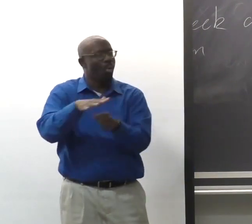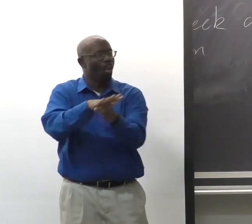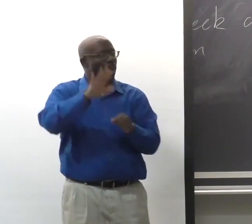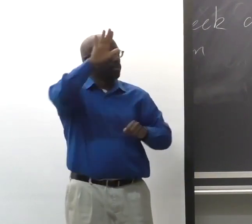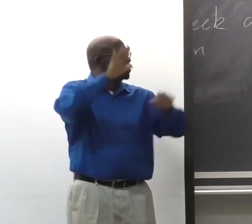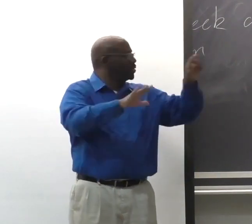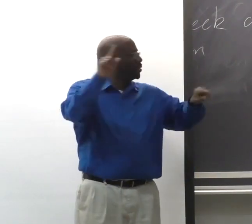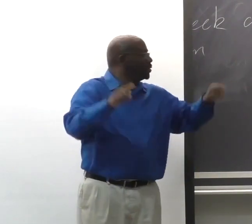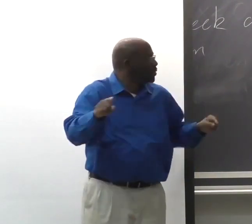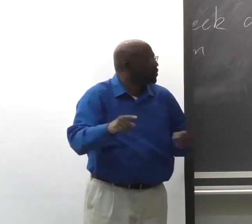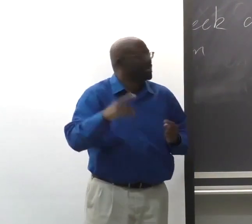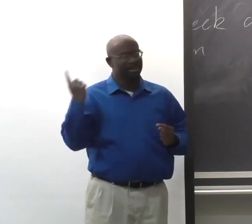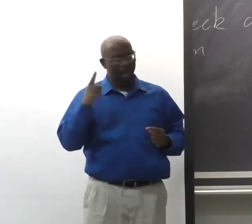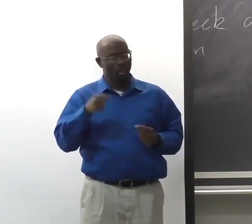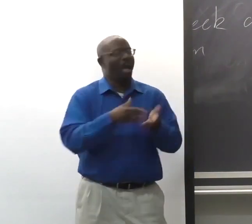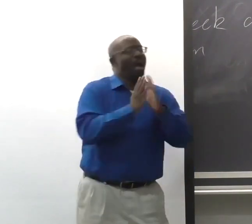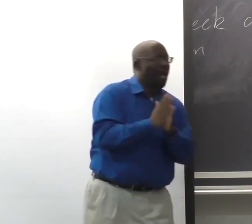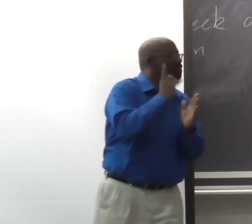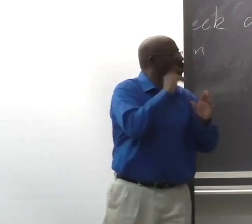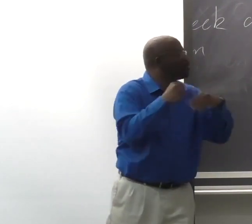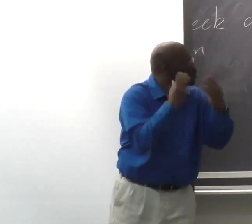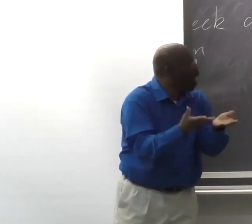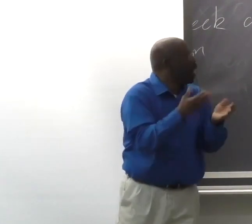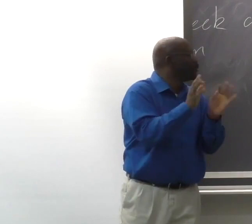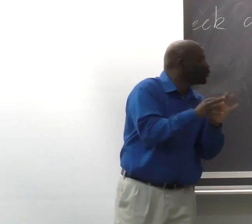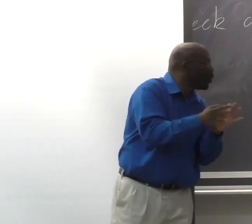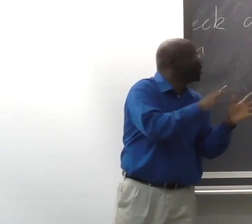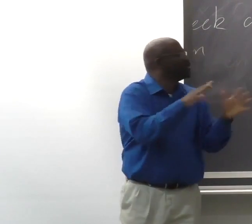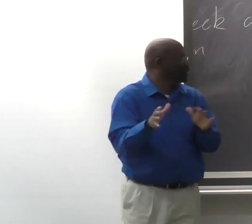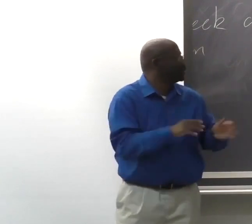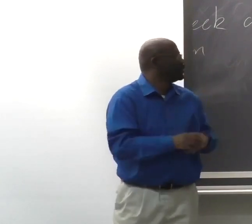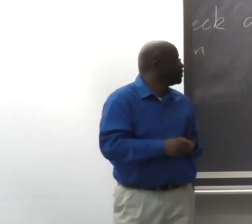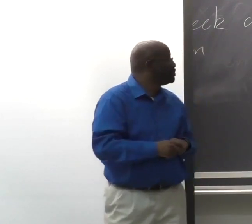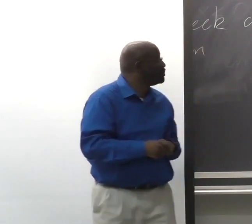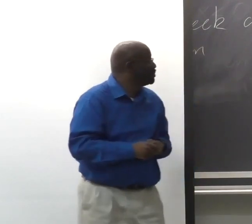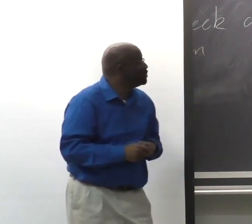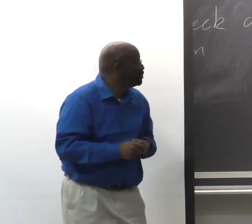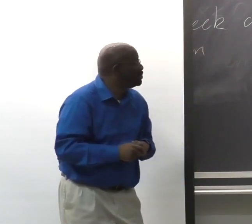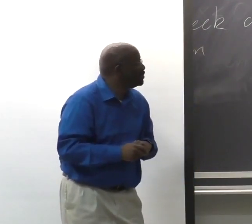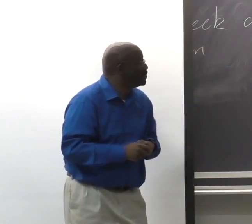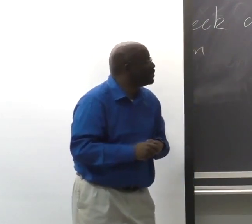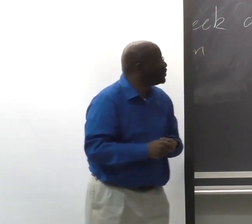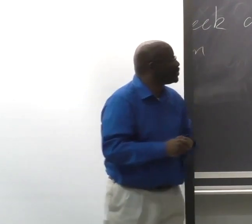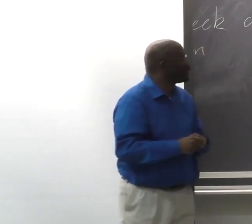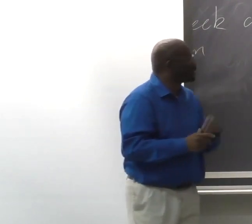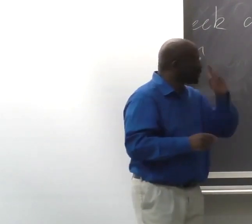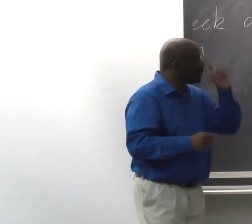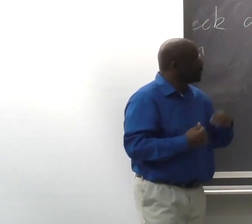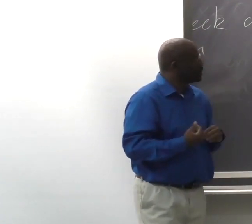And so it depends on each location. If somebody asks for that accommodation, then that could happen.